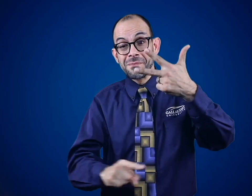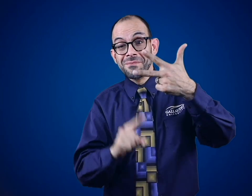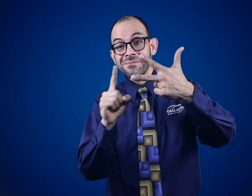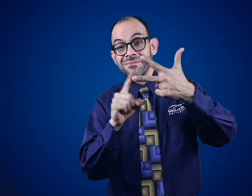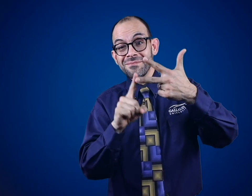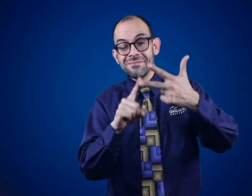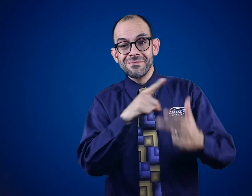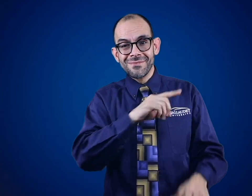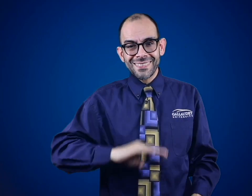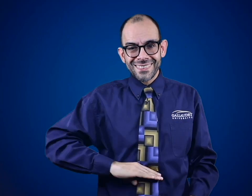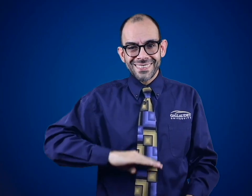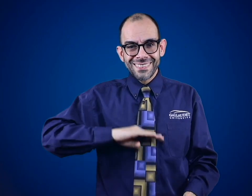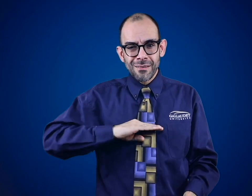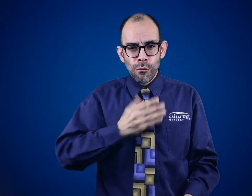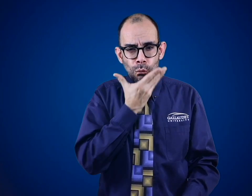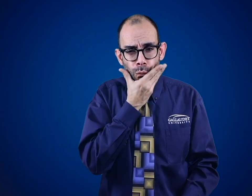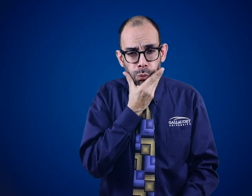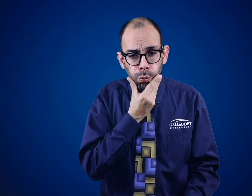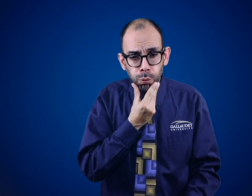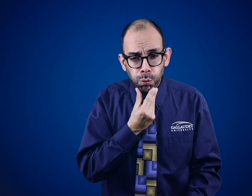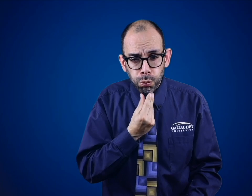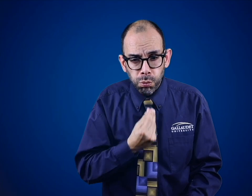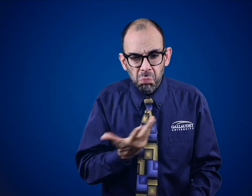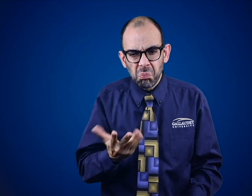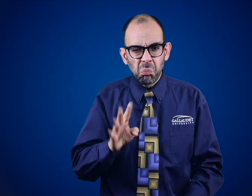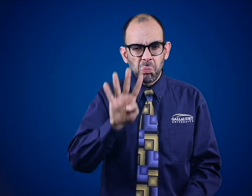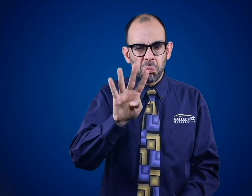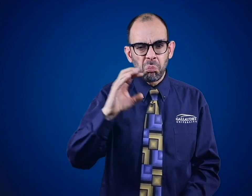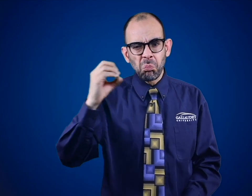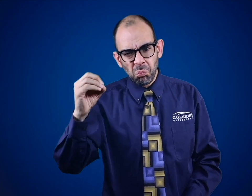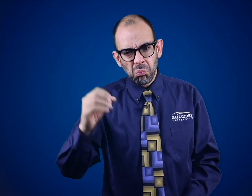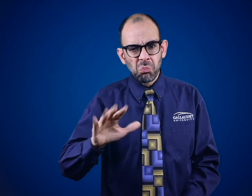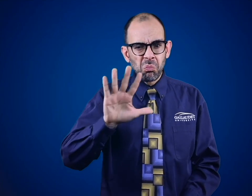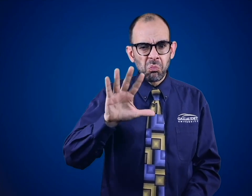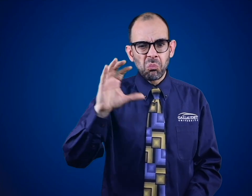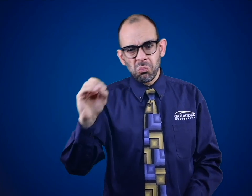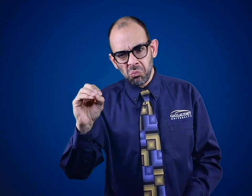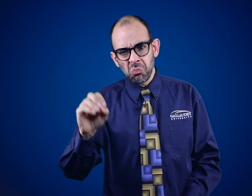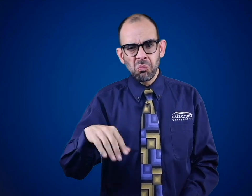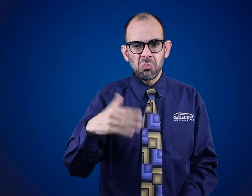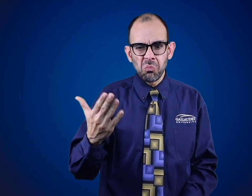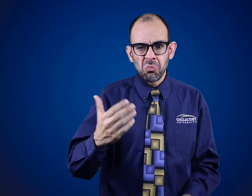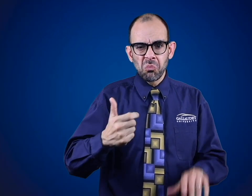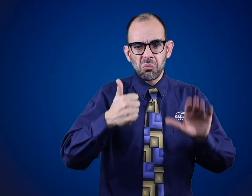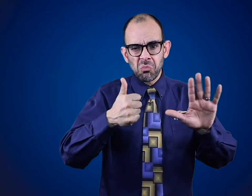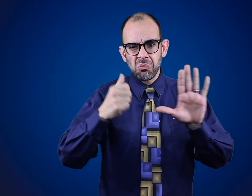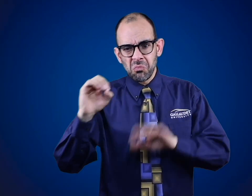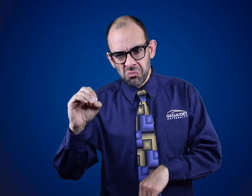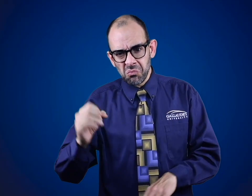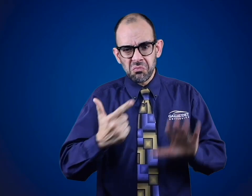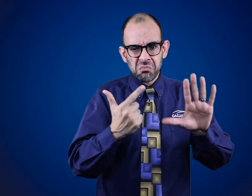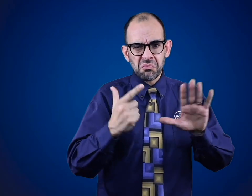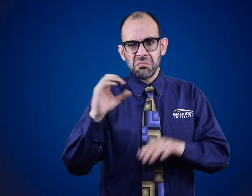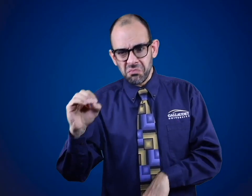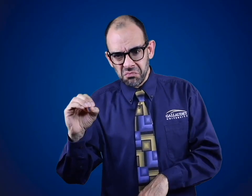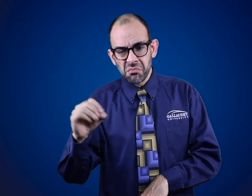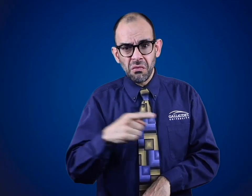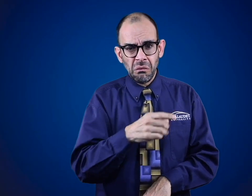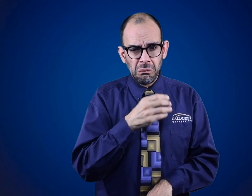Three: those who are older than 40, 50, 60 or 70